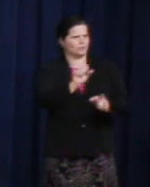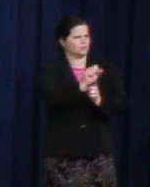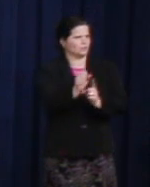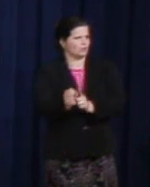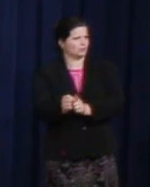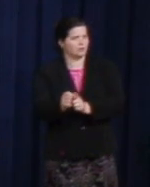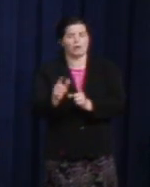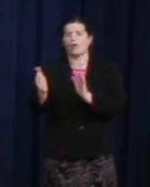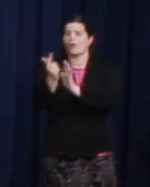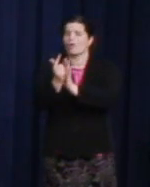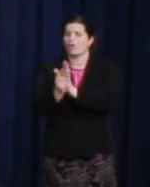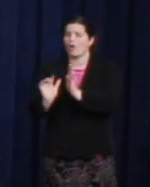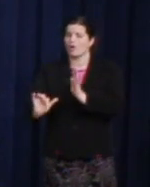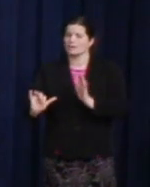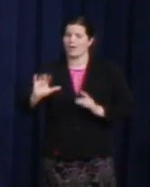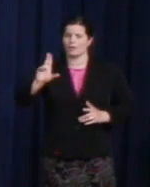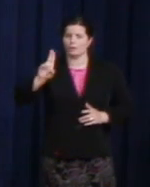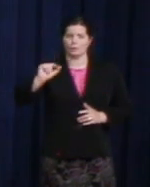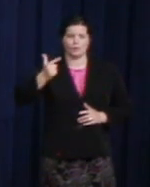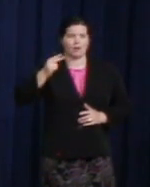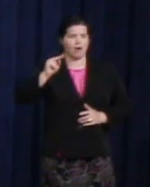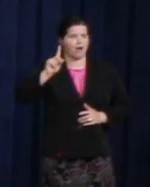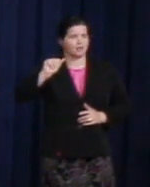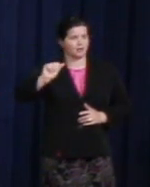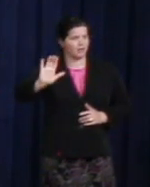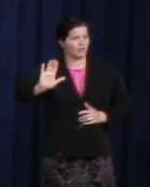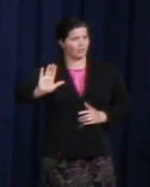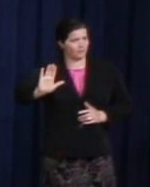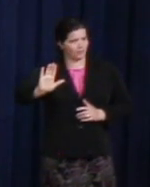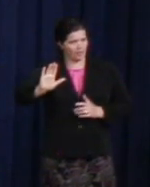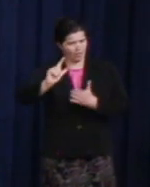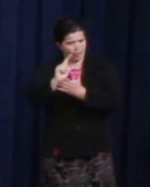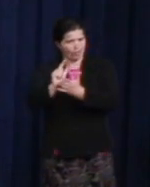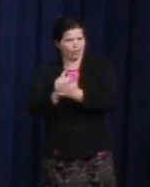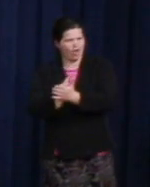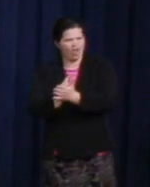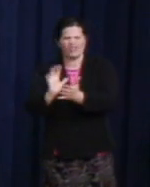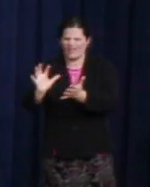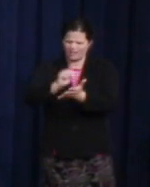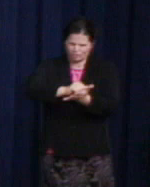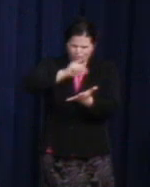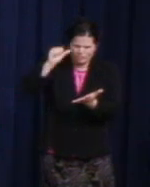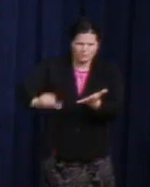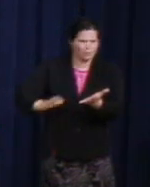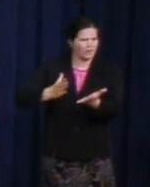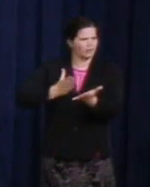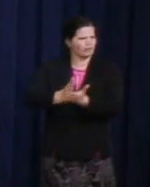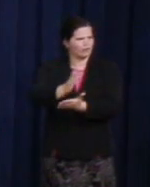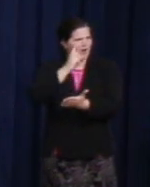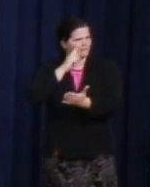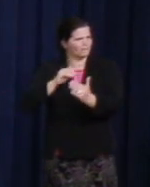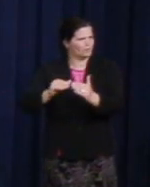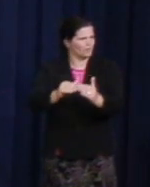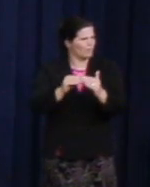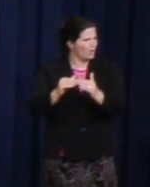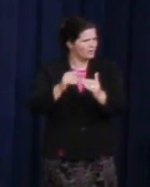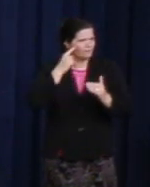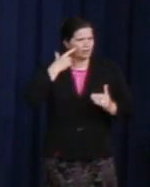right of life, privacy, and freedom of expression in association for the LGBT community. Everyone's fundamental freedoms are threatened."